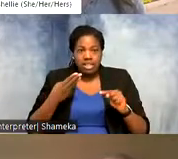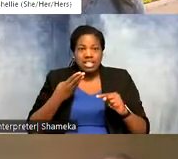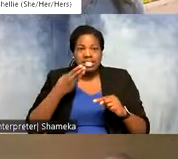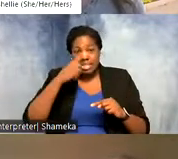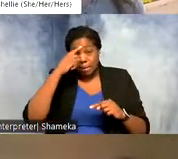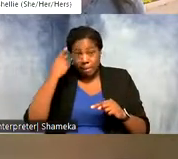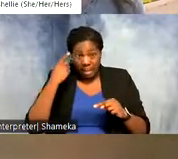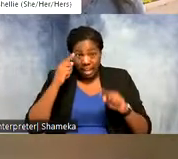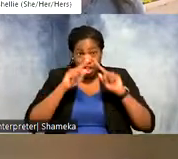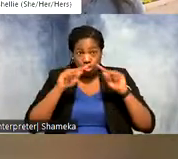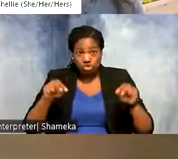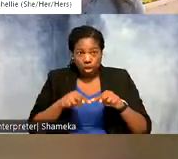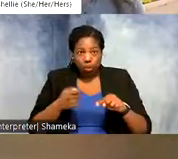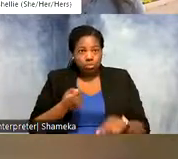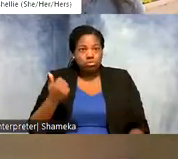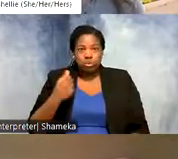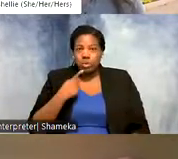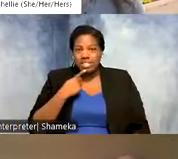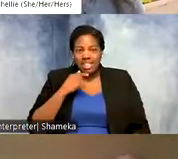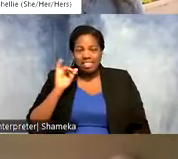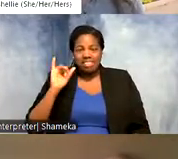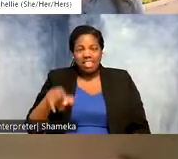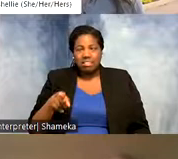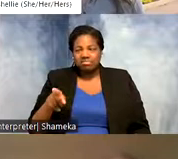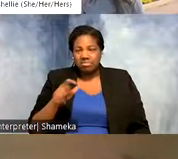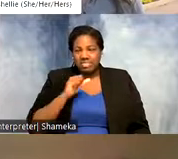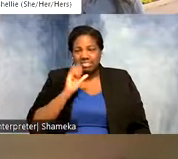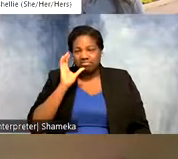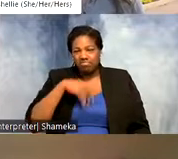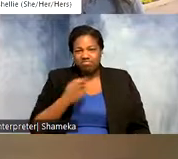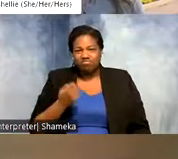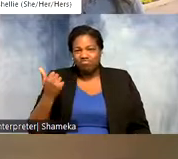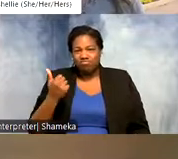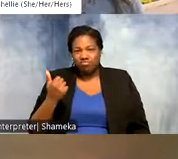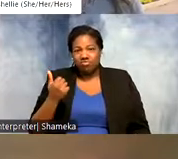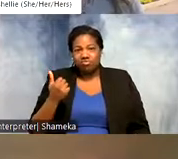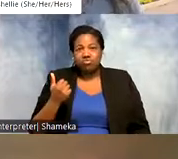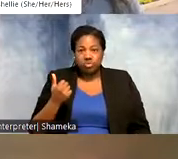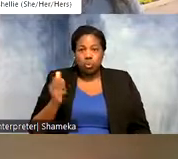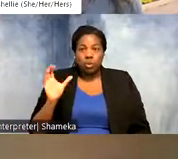we've ruled that one out. We've said okay that's unlikely to be true and we've estimated the